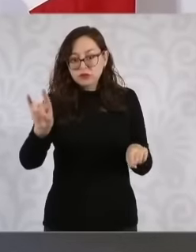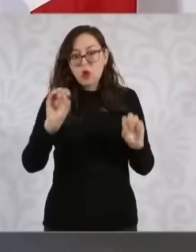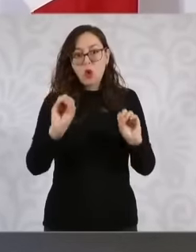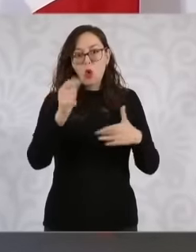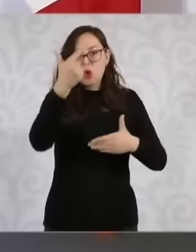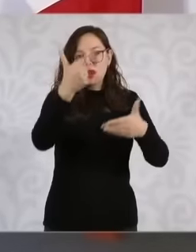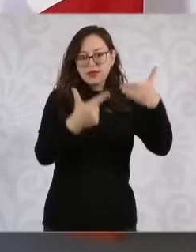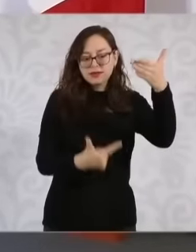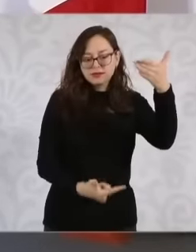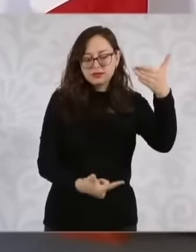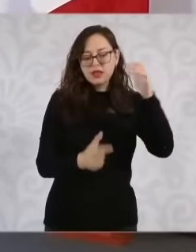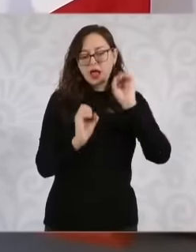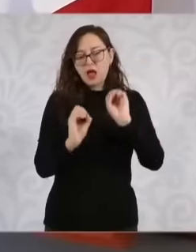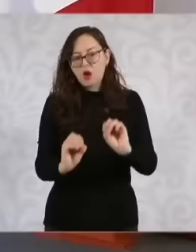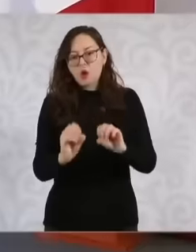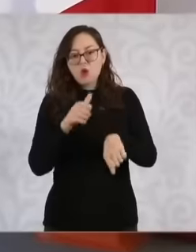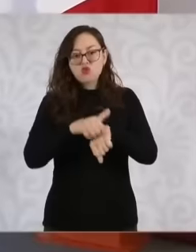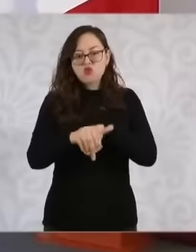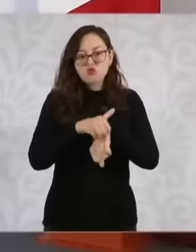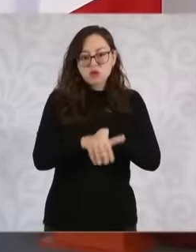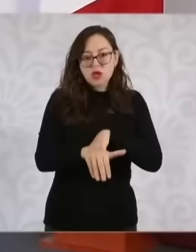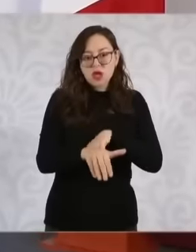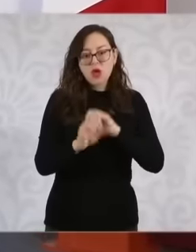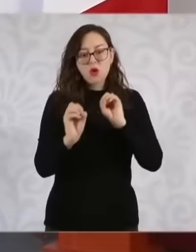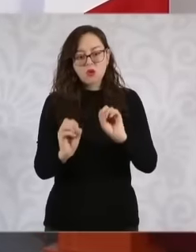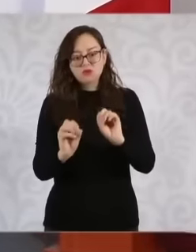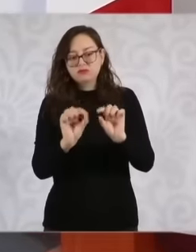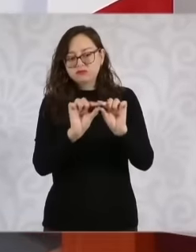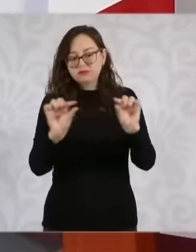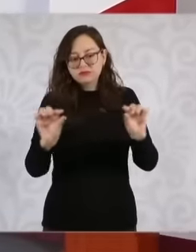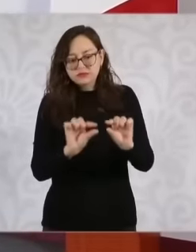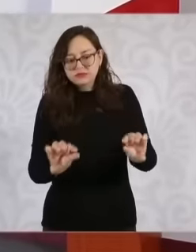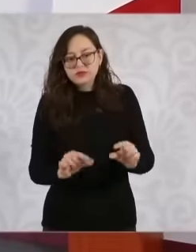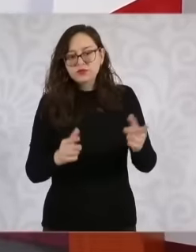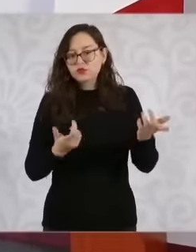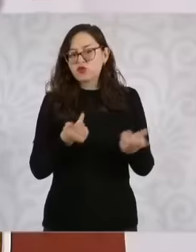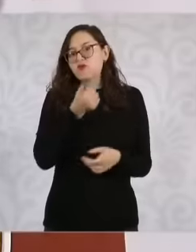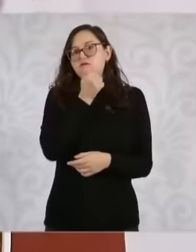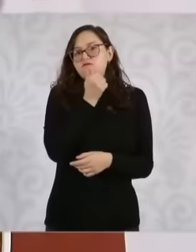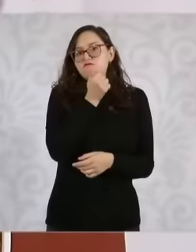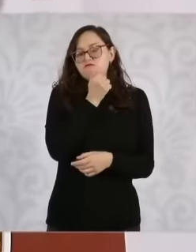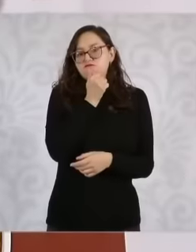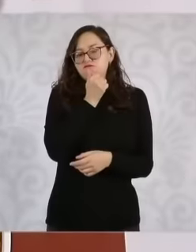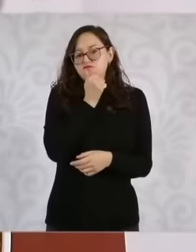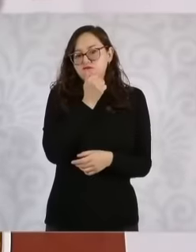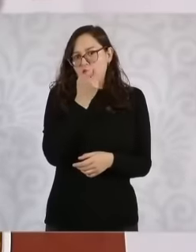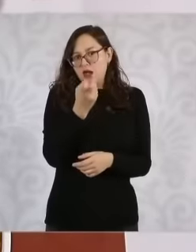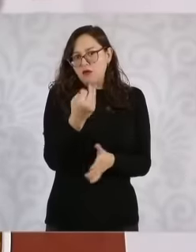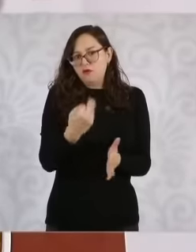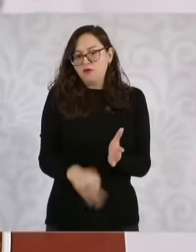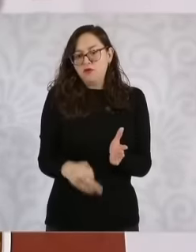names is going to come if you put the number or put the name or how is it going to be because in the case particularly